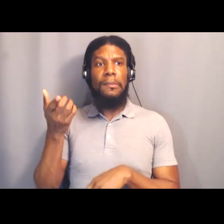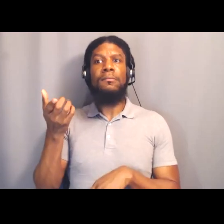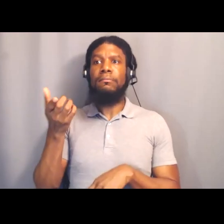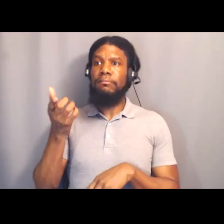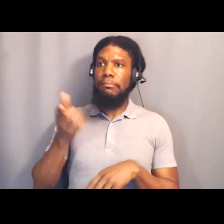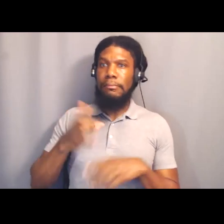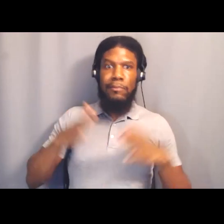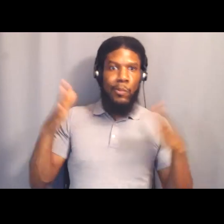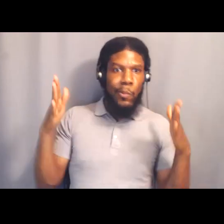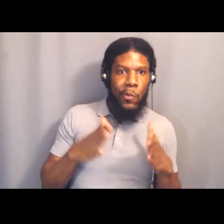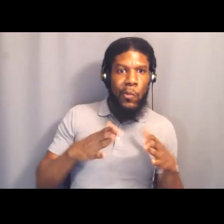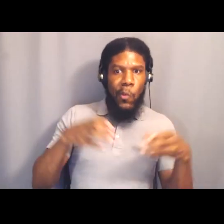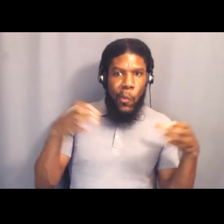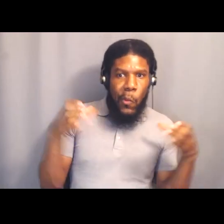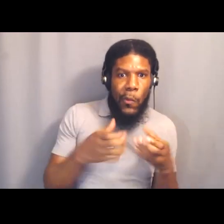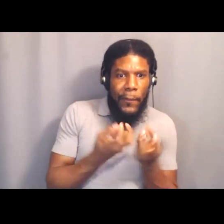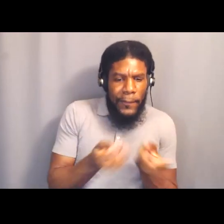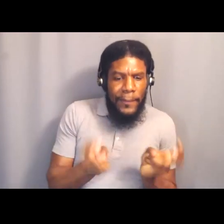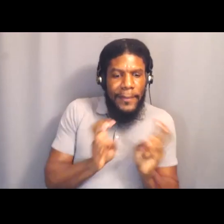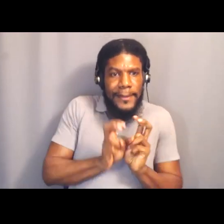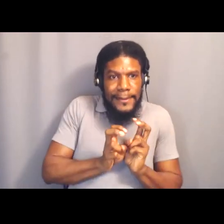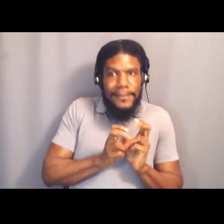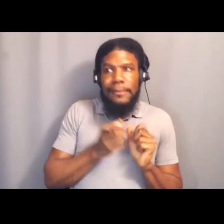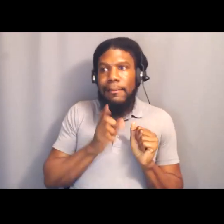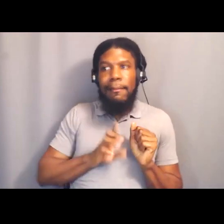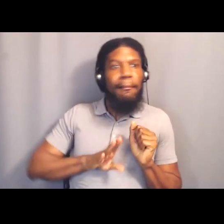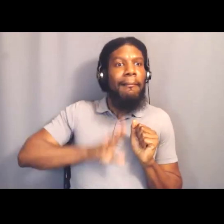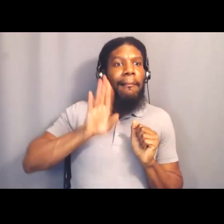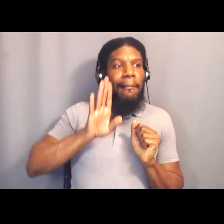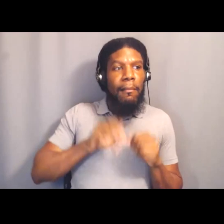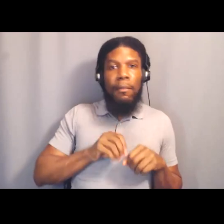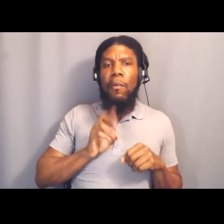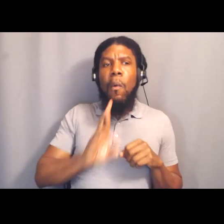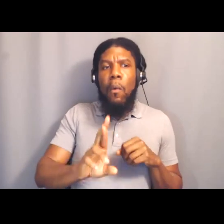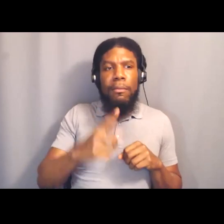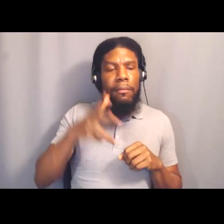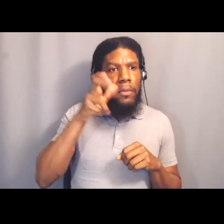and hear things said, or people supporting things